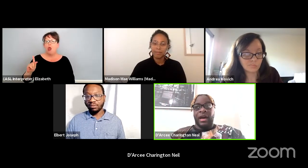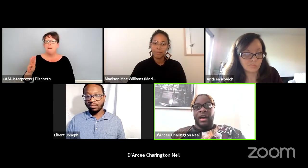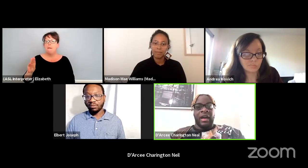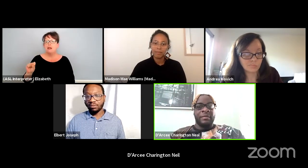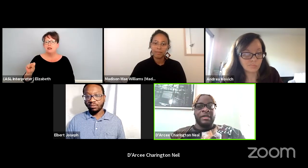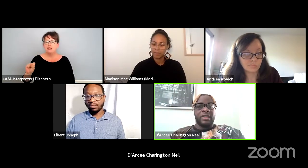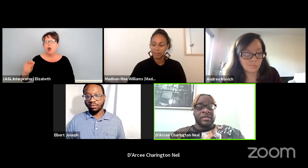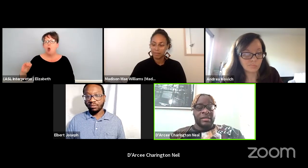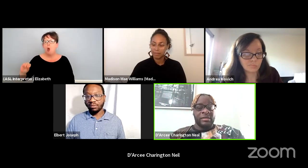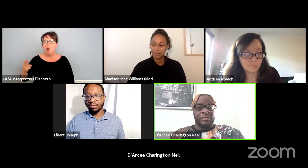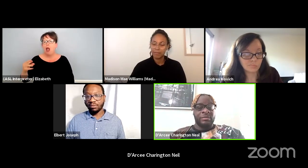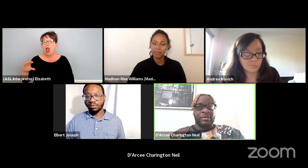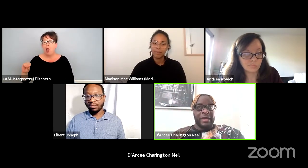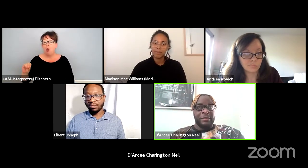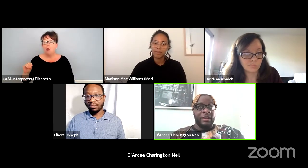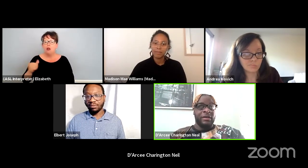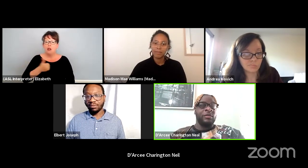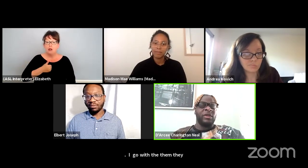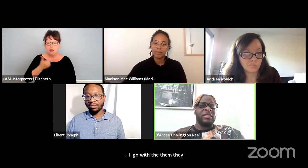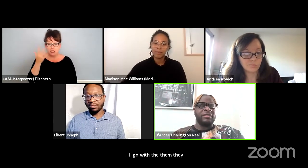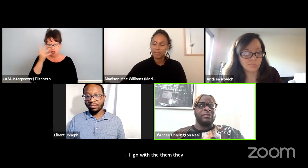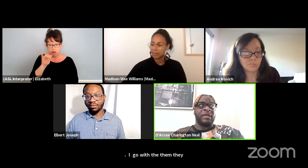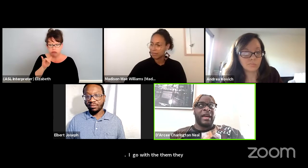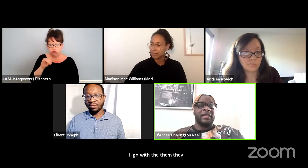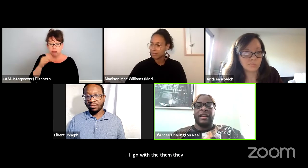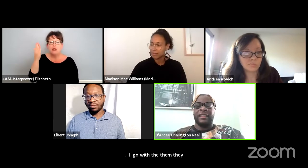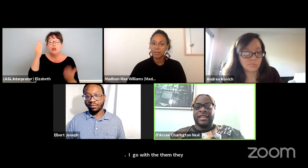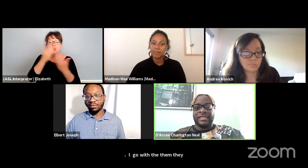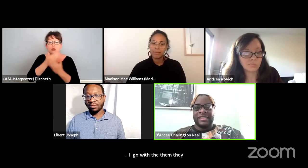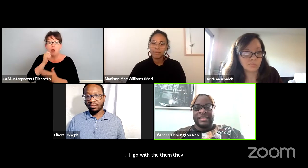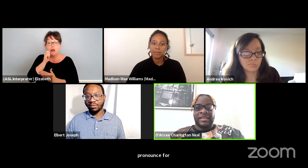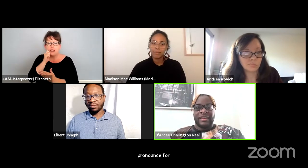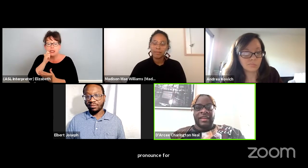I am a dark skin black male with black eyeglasses